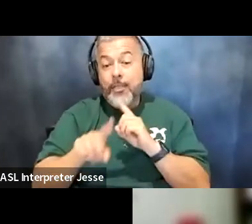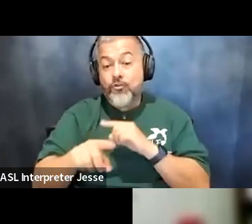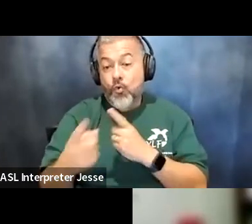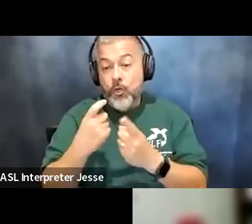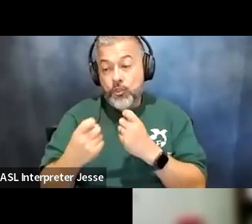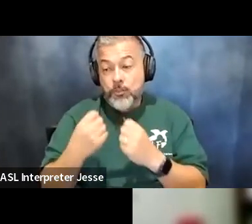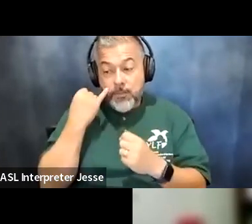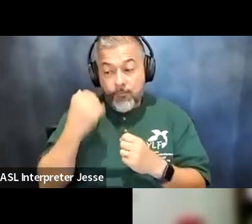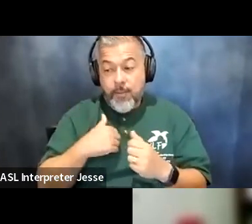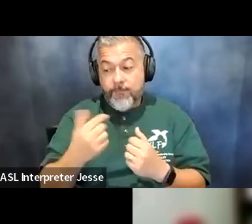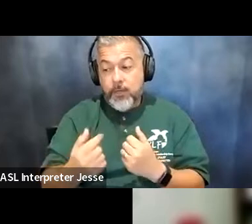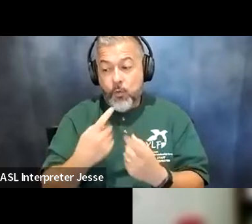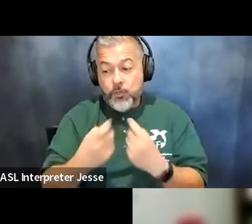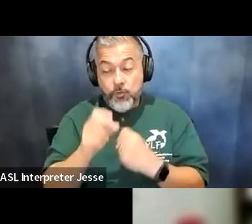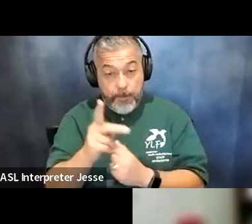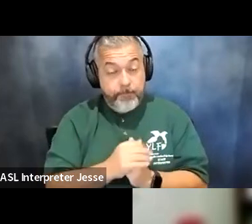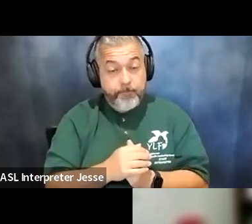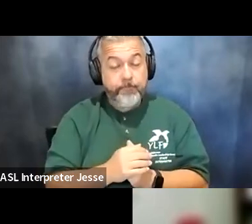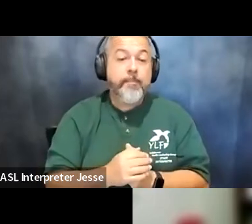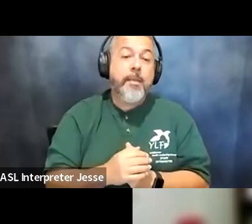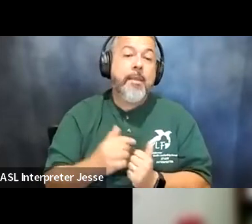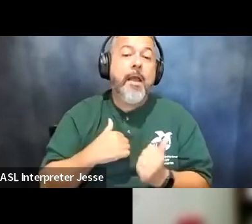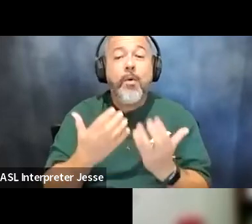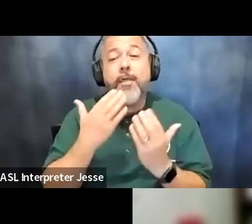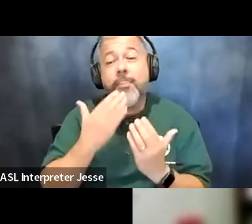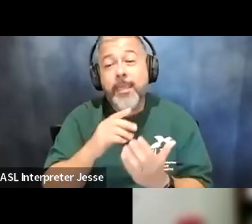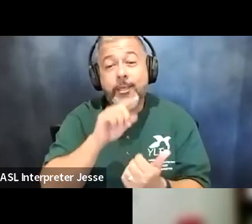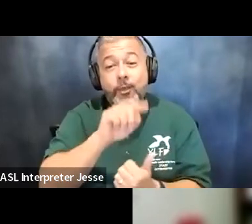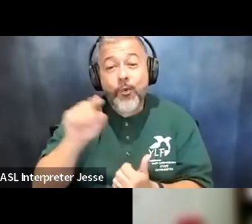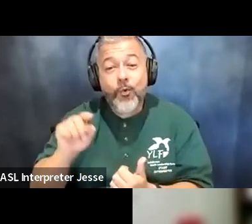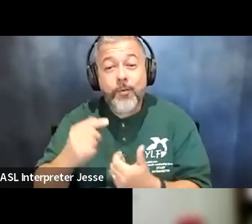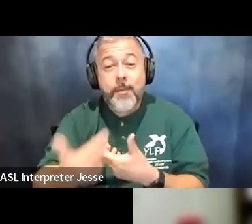had for each of you so i want to thank you guys all for being here and being a part of our panel